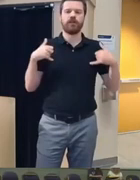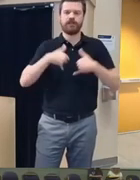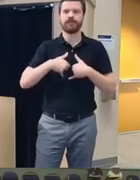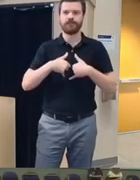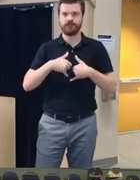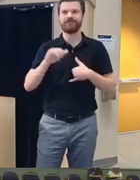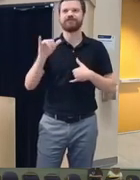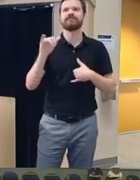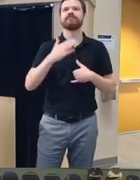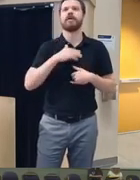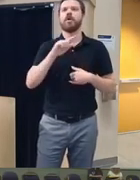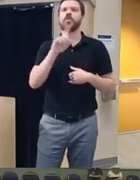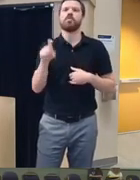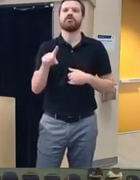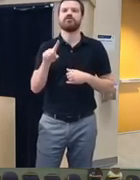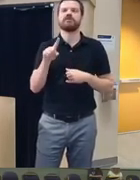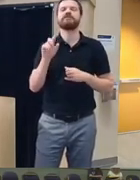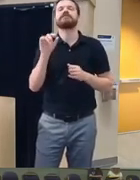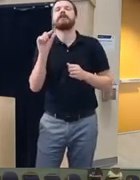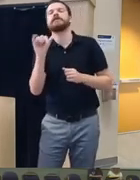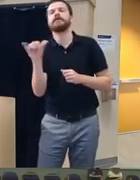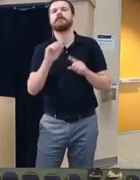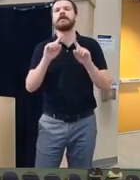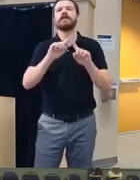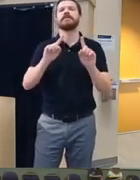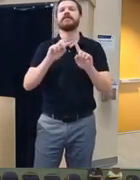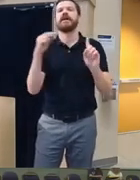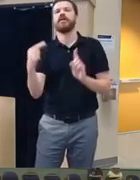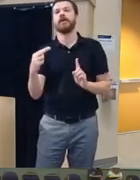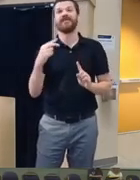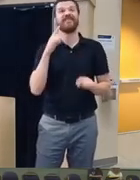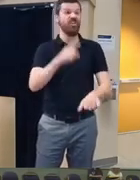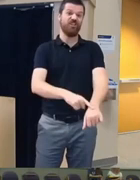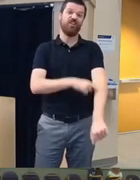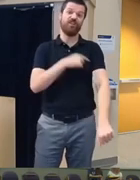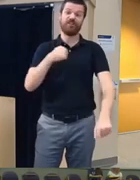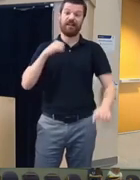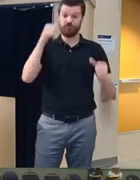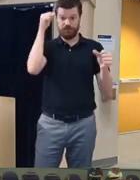asked earlier but at a different angle right we for as long as I can remember we've never